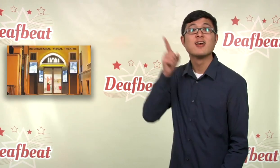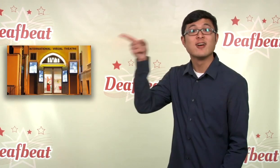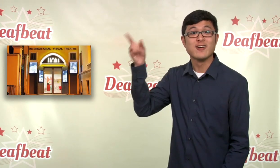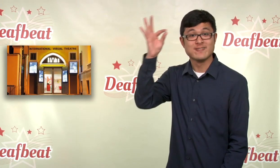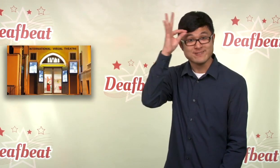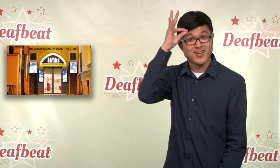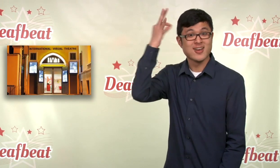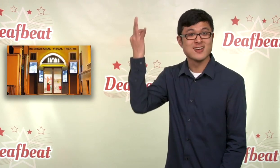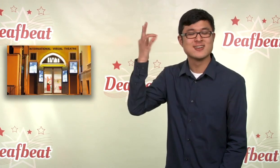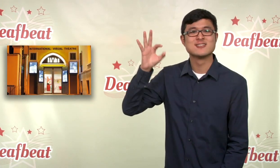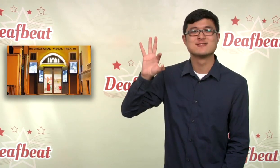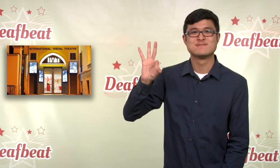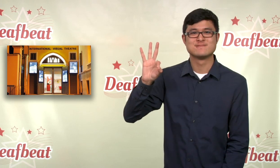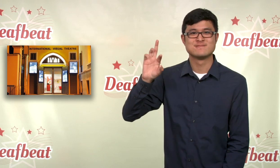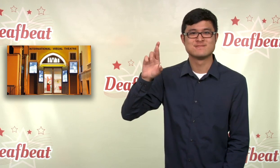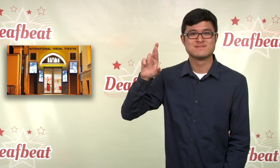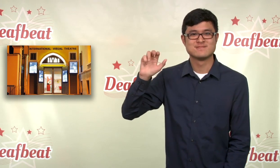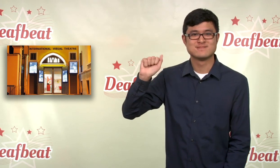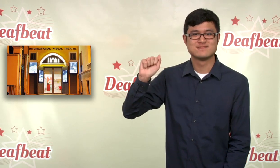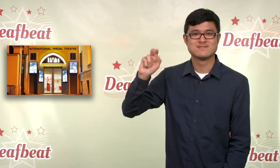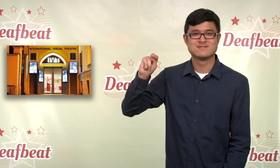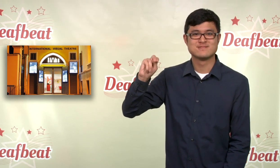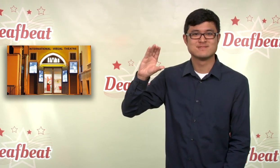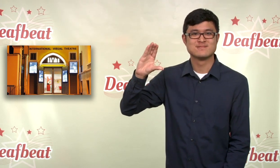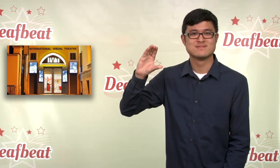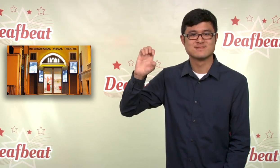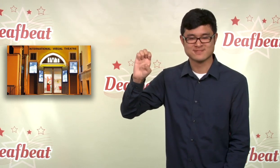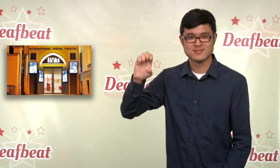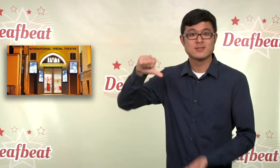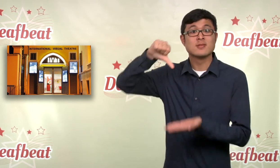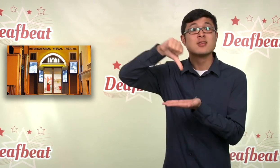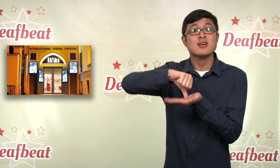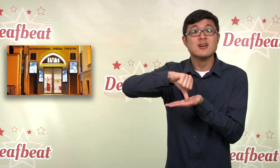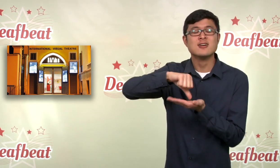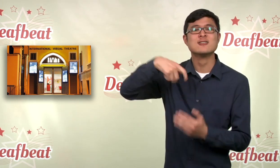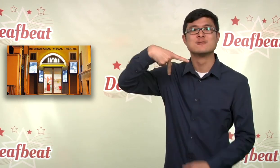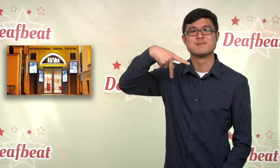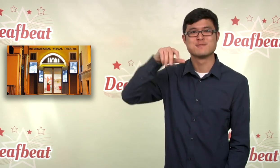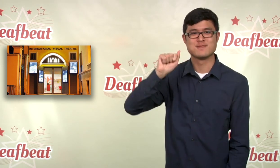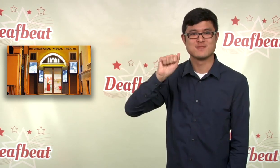In Paris, France, the first professional company of